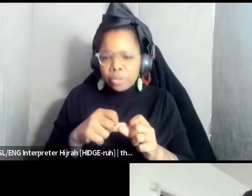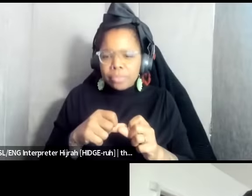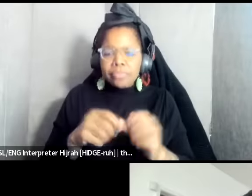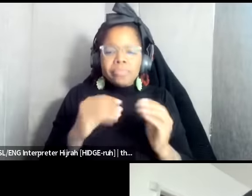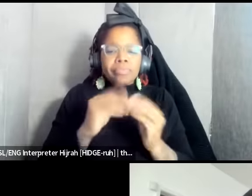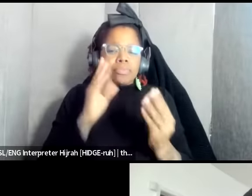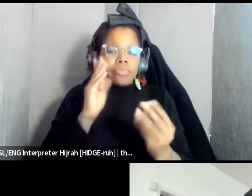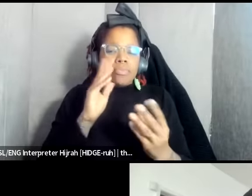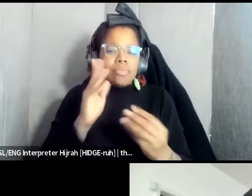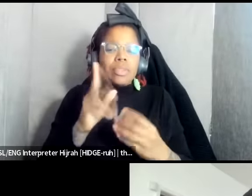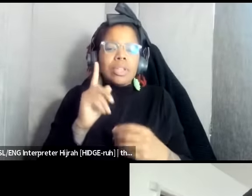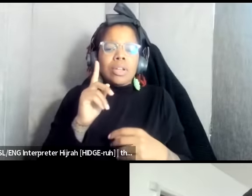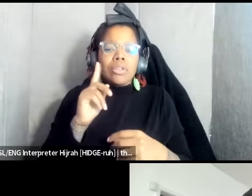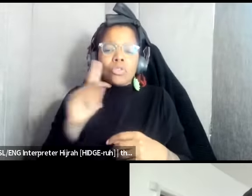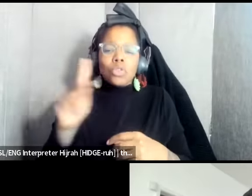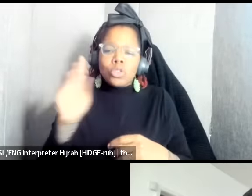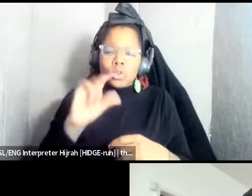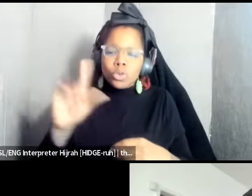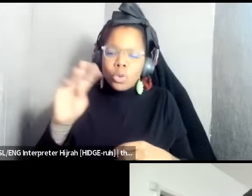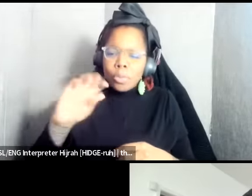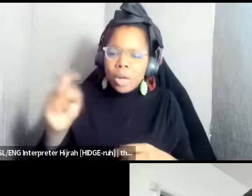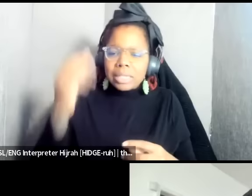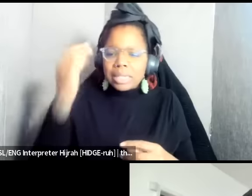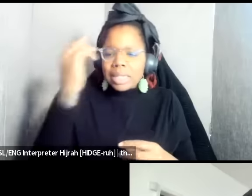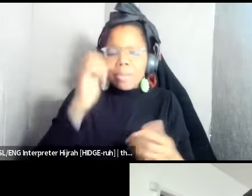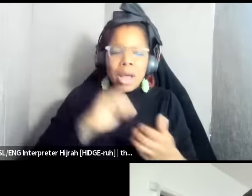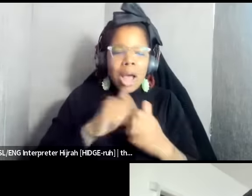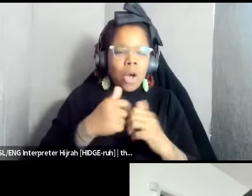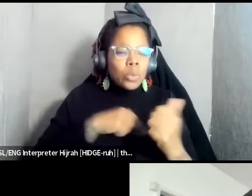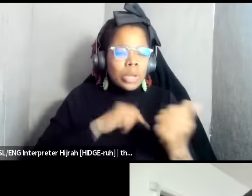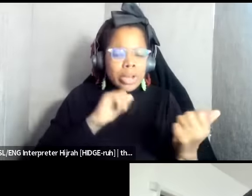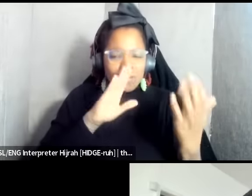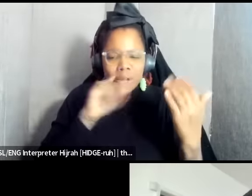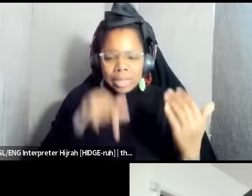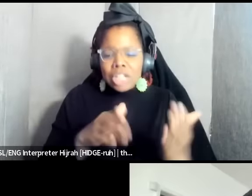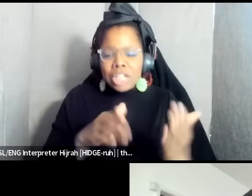toolbox to think about how we can confront it so I'm going to ask each one of our panelists